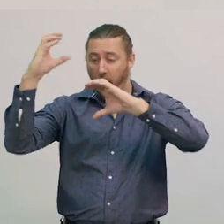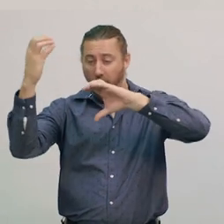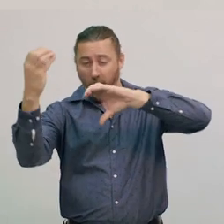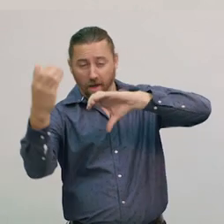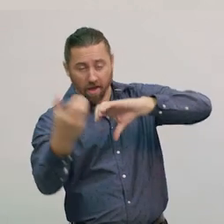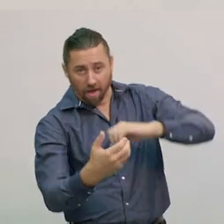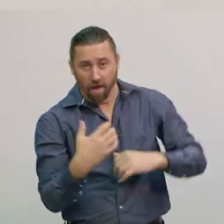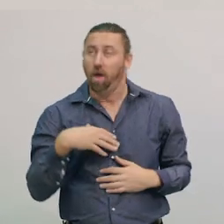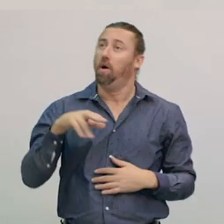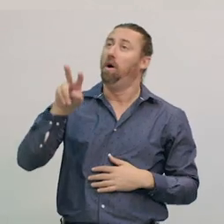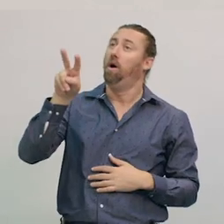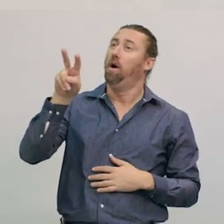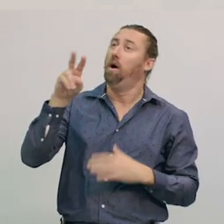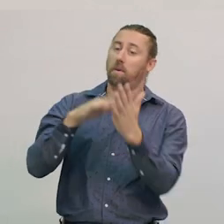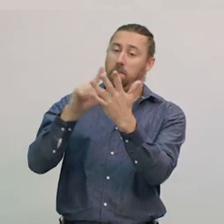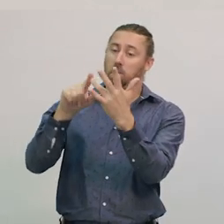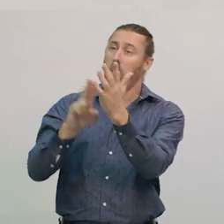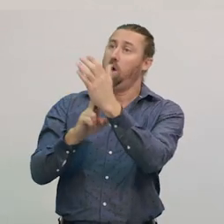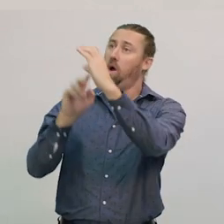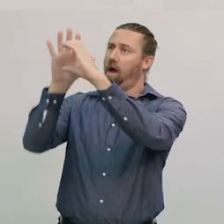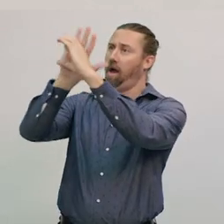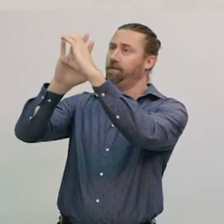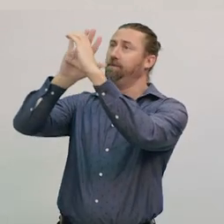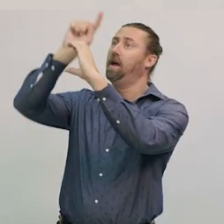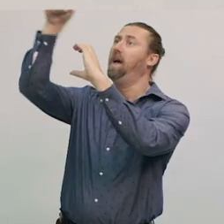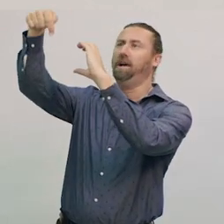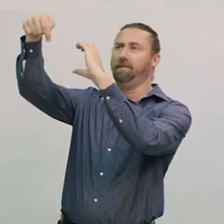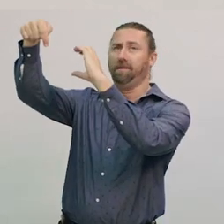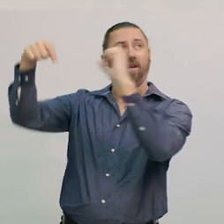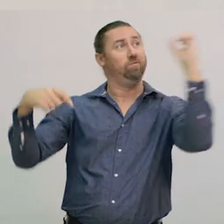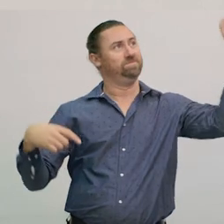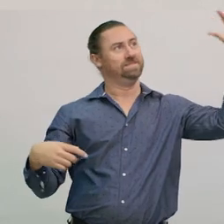when it’s illuminated by the Sun. And the Moon has different phases,